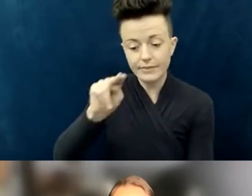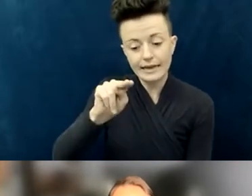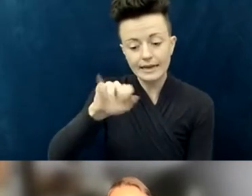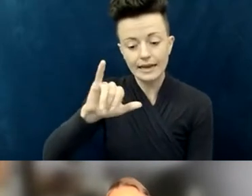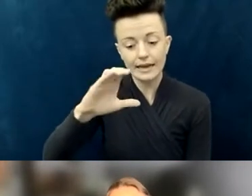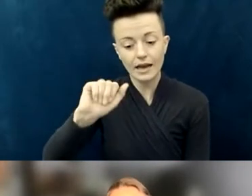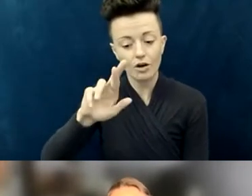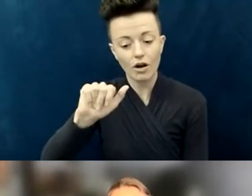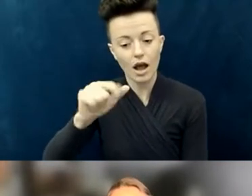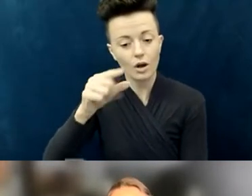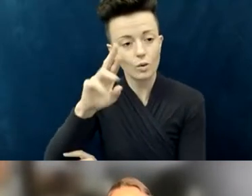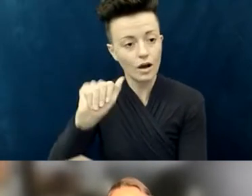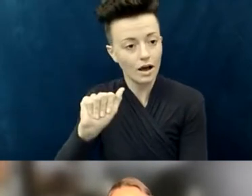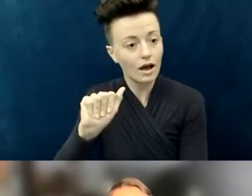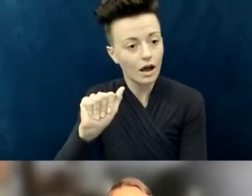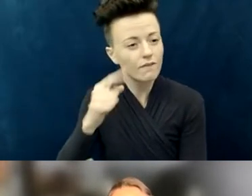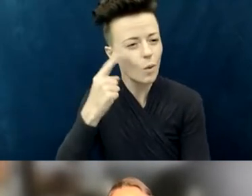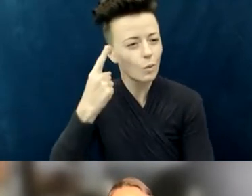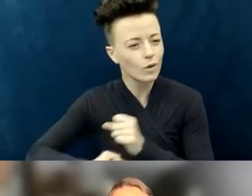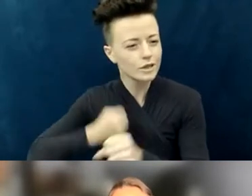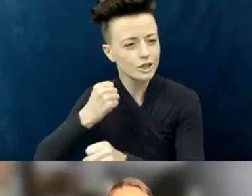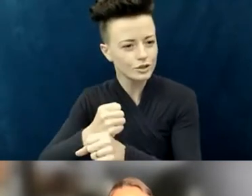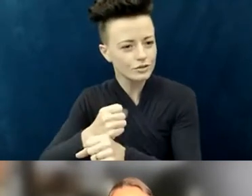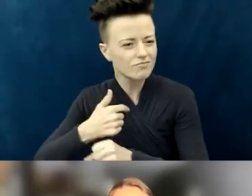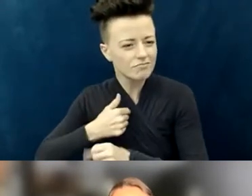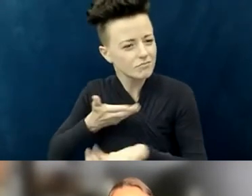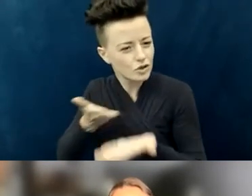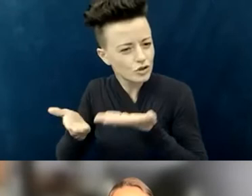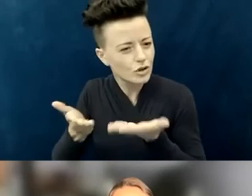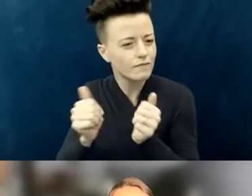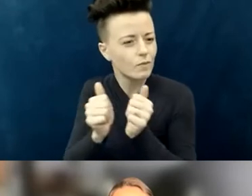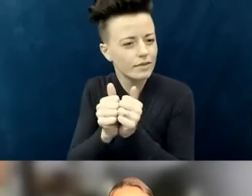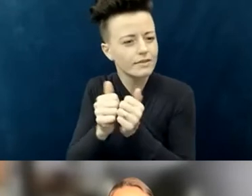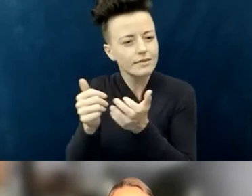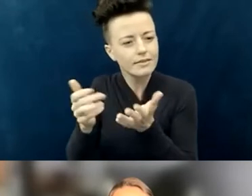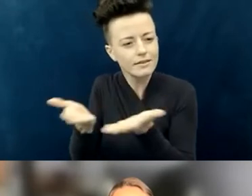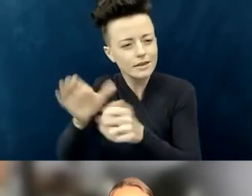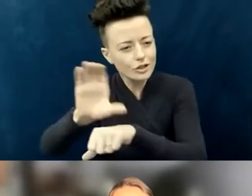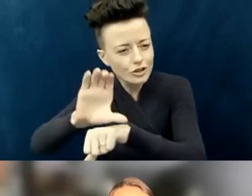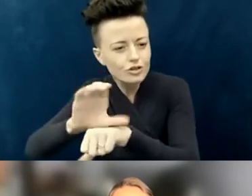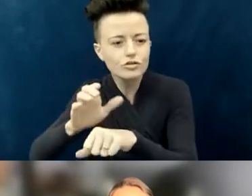and I serve with a ministry called Tesoros de Dios. We offer holistic therapy and education